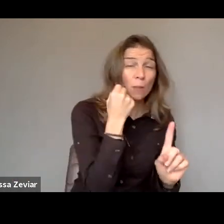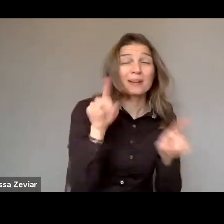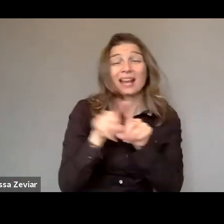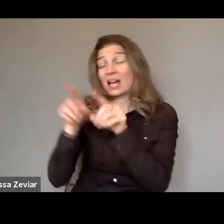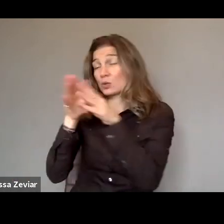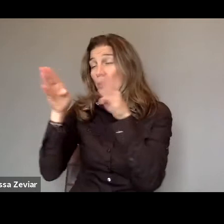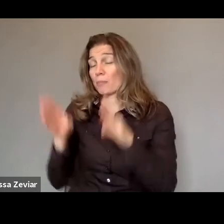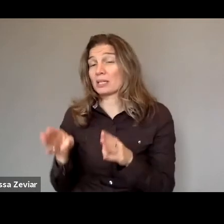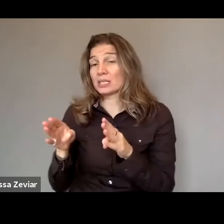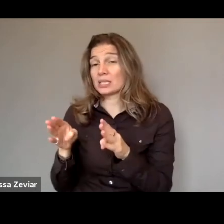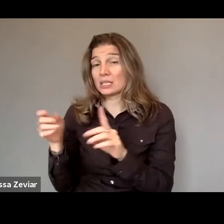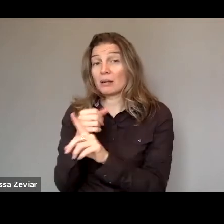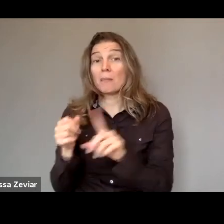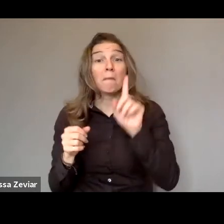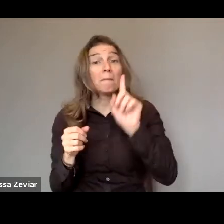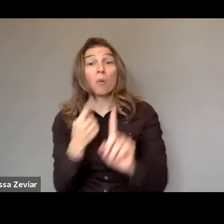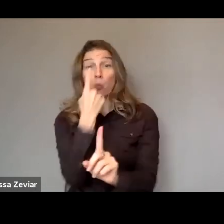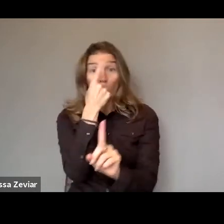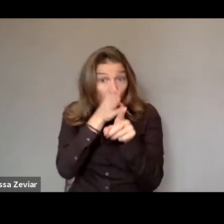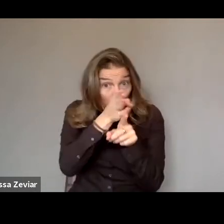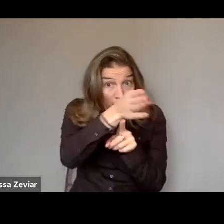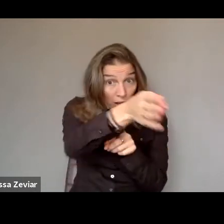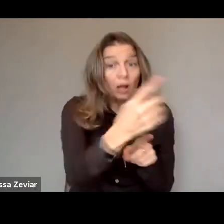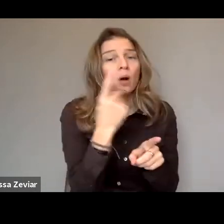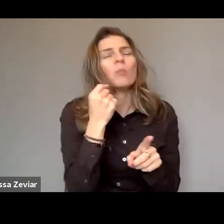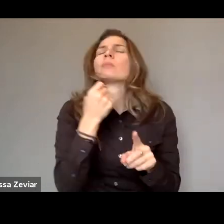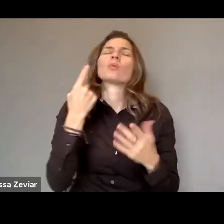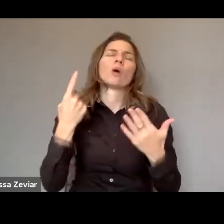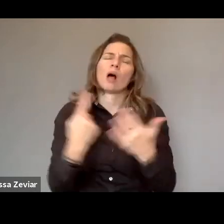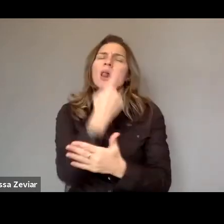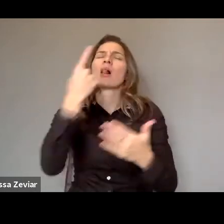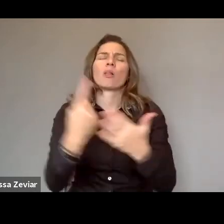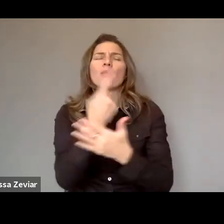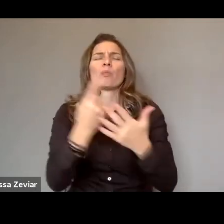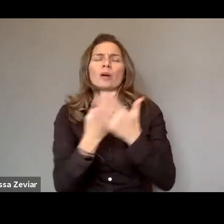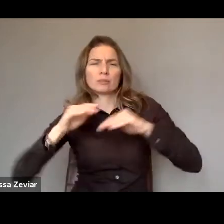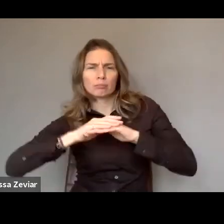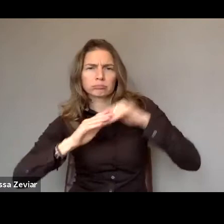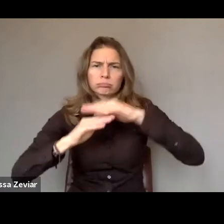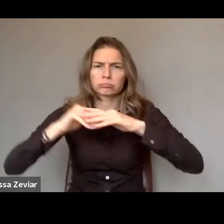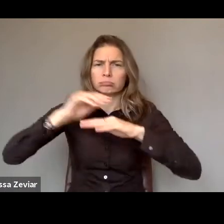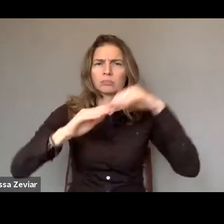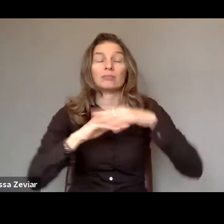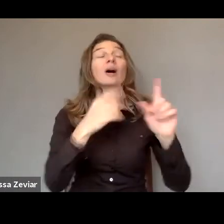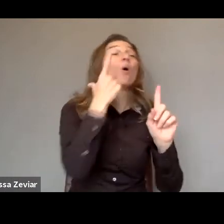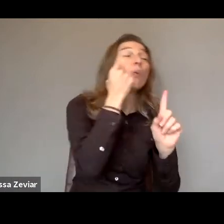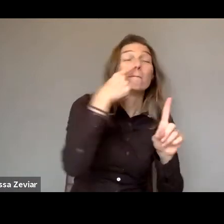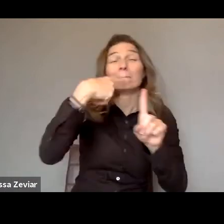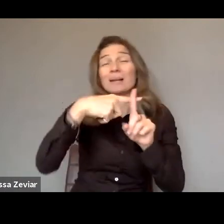we do from an intersectional and with a mainstreaming approach, so this is for women in all their diversities